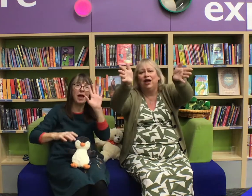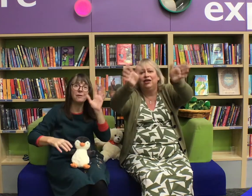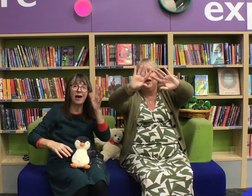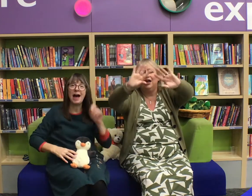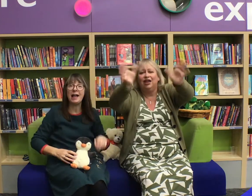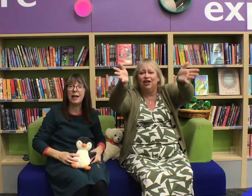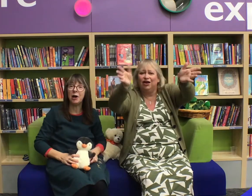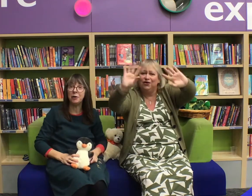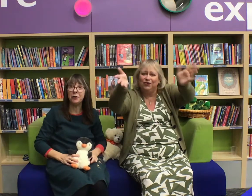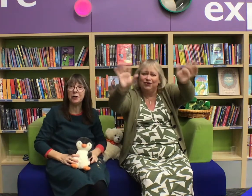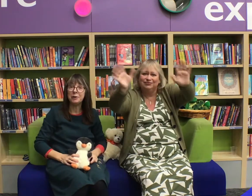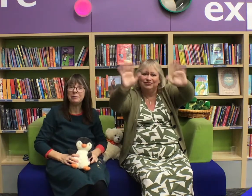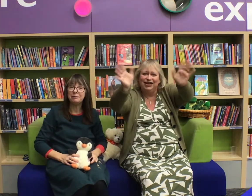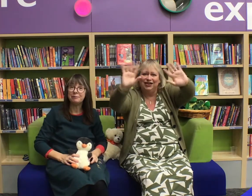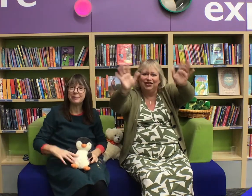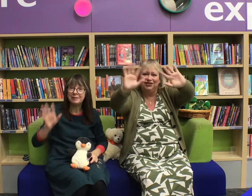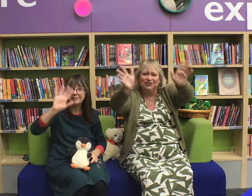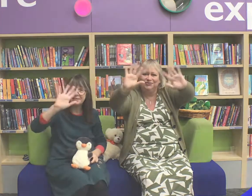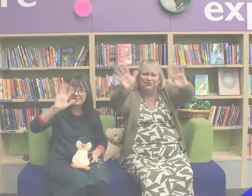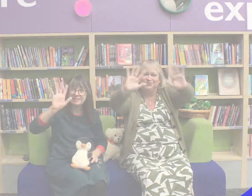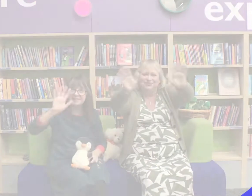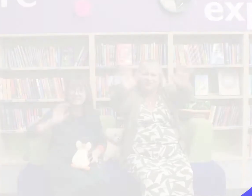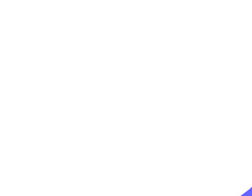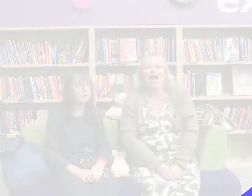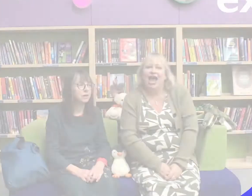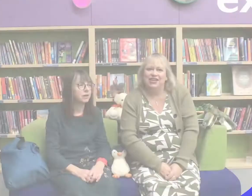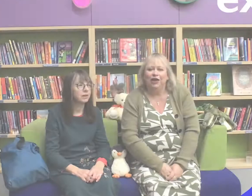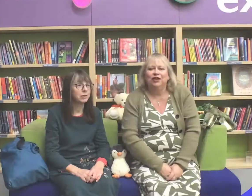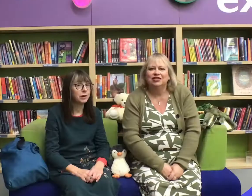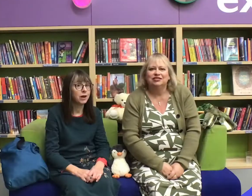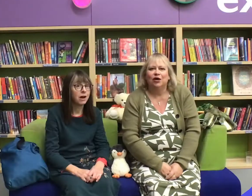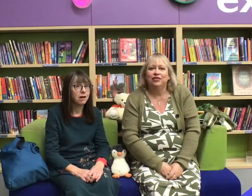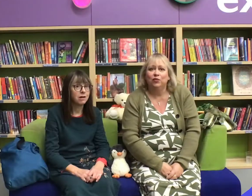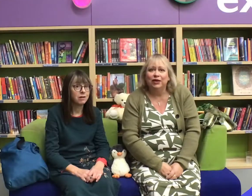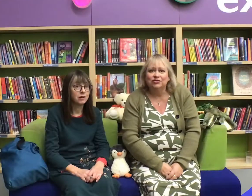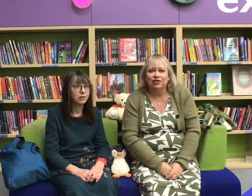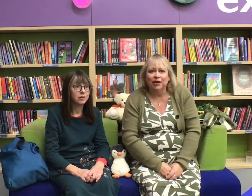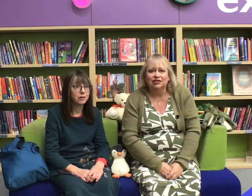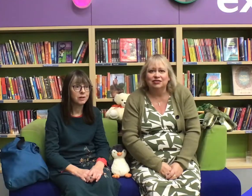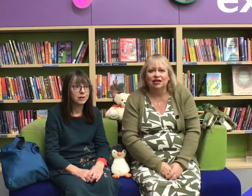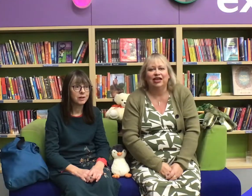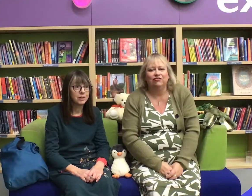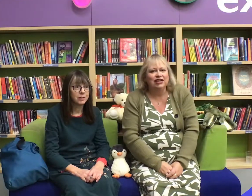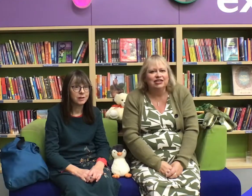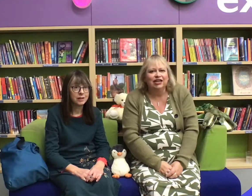Hello and now we're going to start with the wheels on the bus.